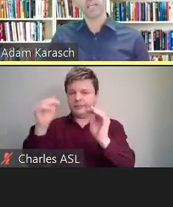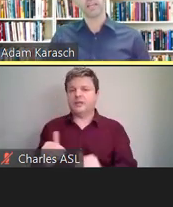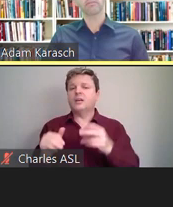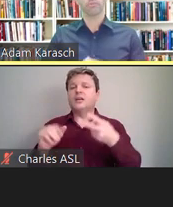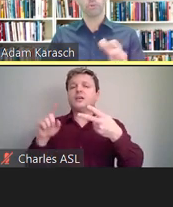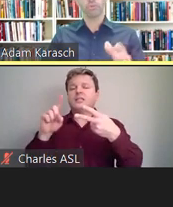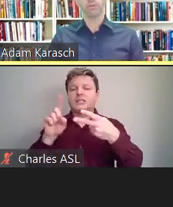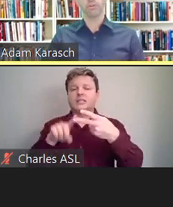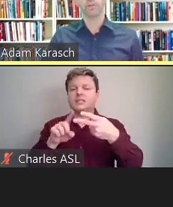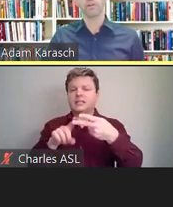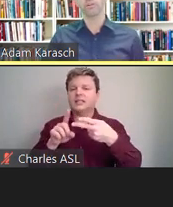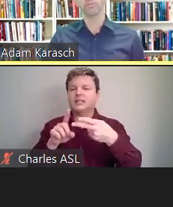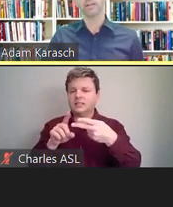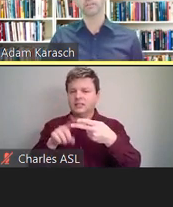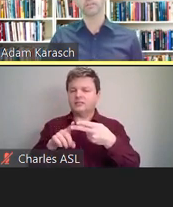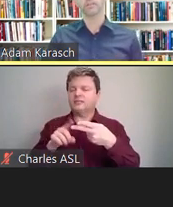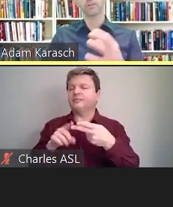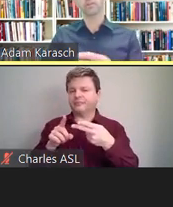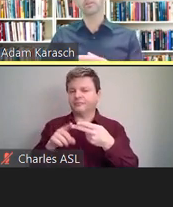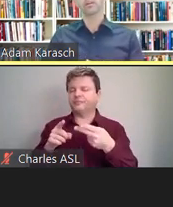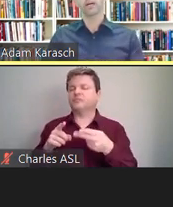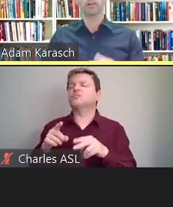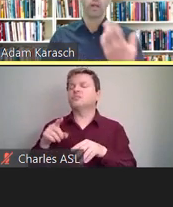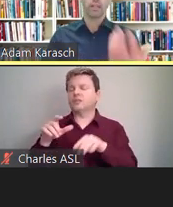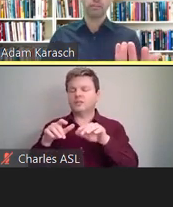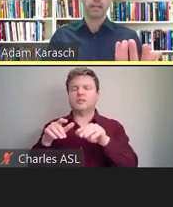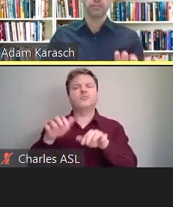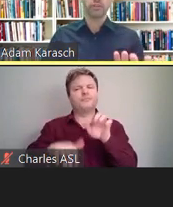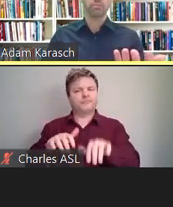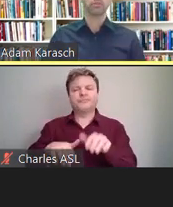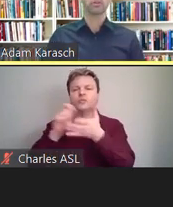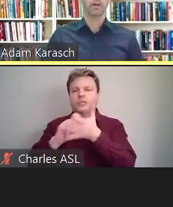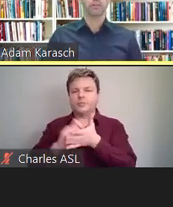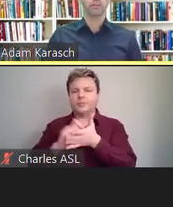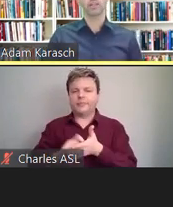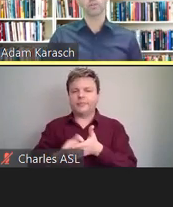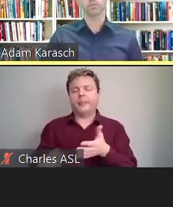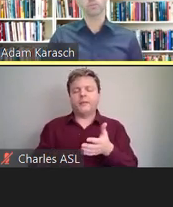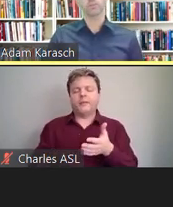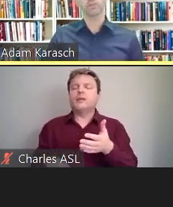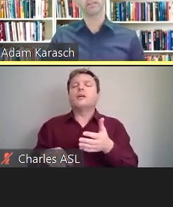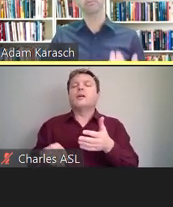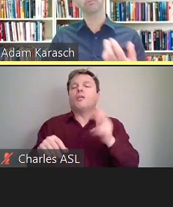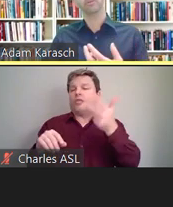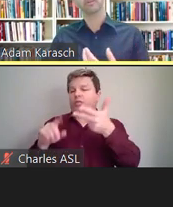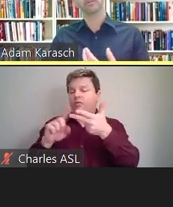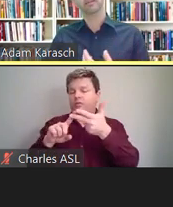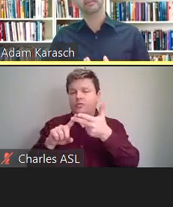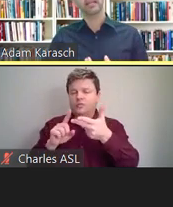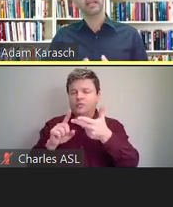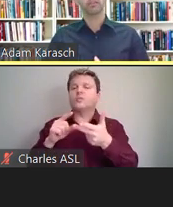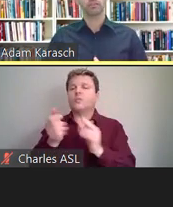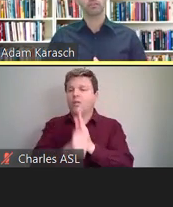for prerecorded audio files. The third, qualified interpreters, on-site or remote. And the fourth, dedicated services